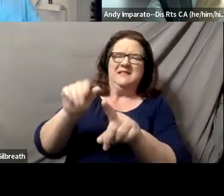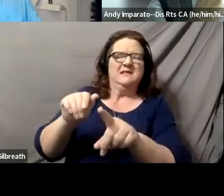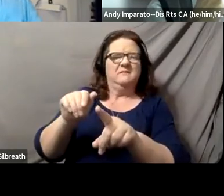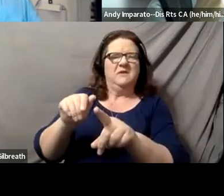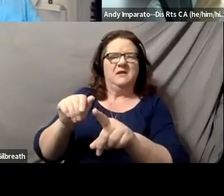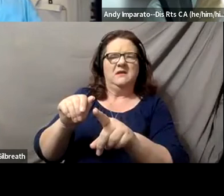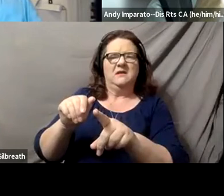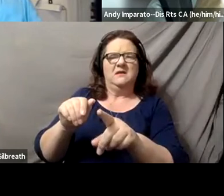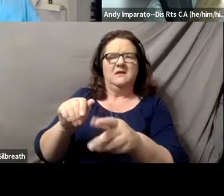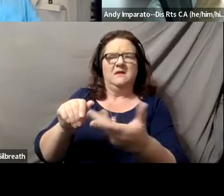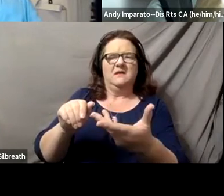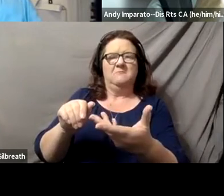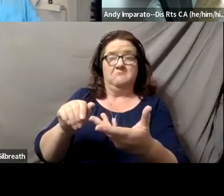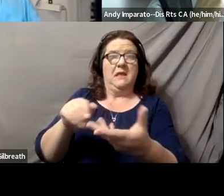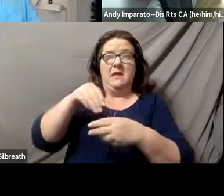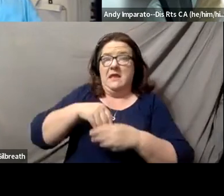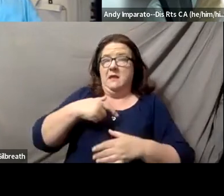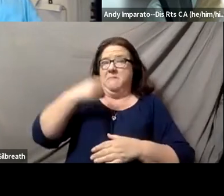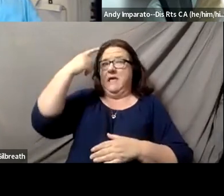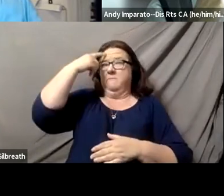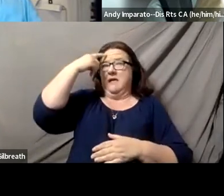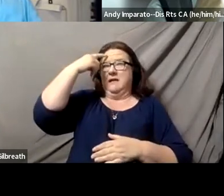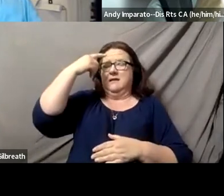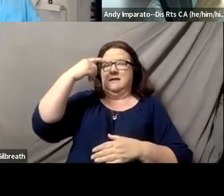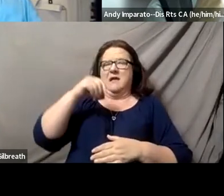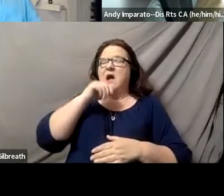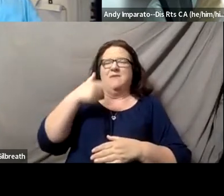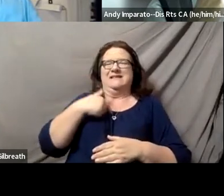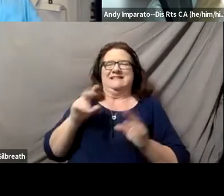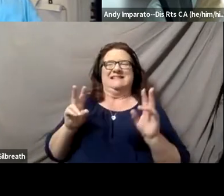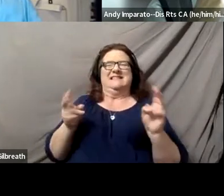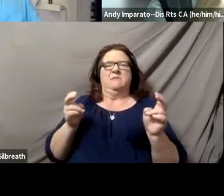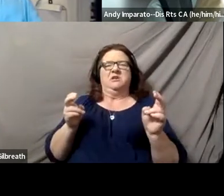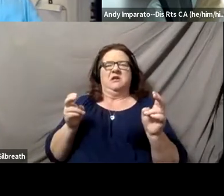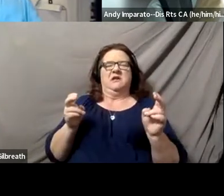like, disability for me, I was not the subject, if that makes sense, right?